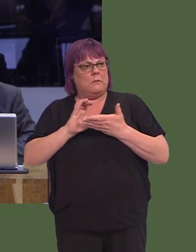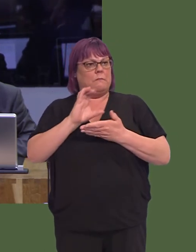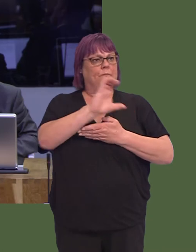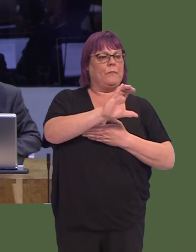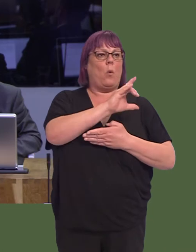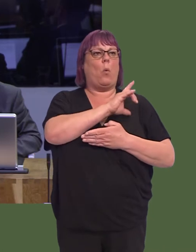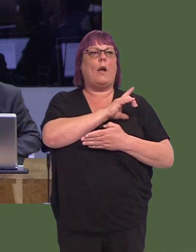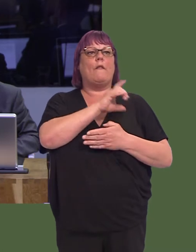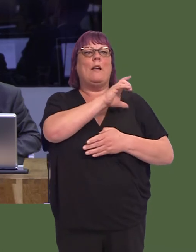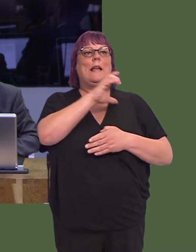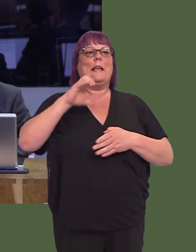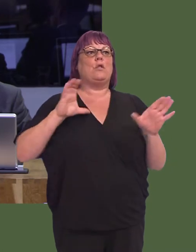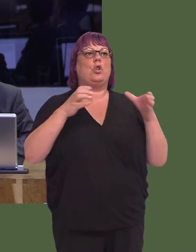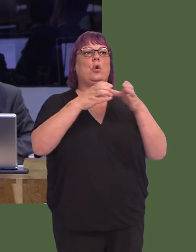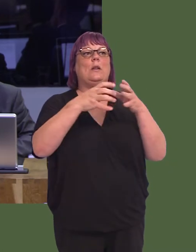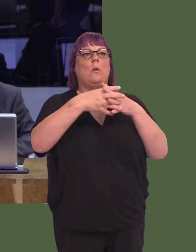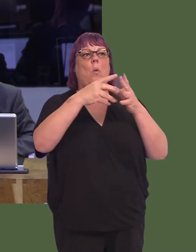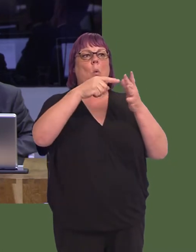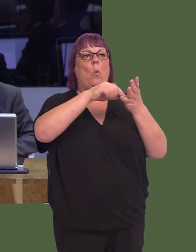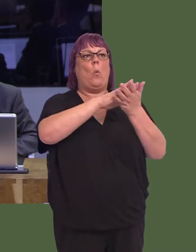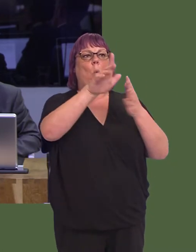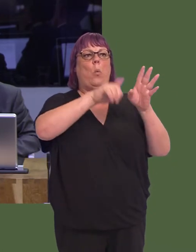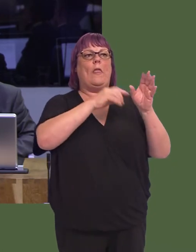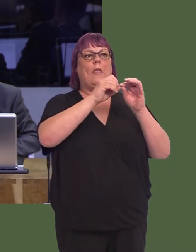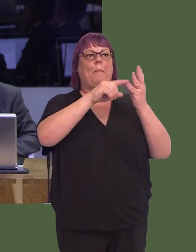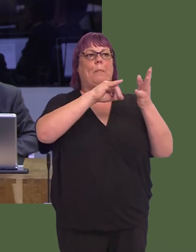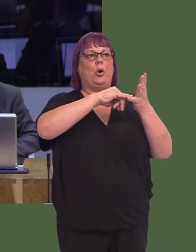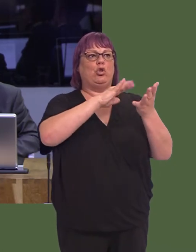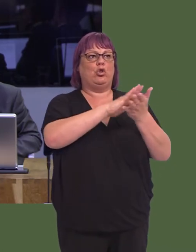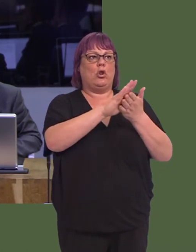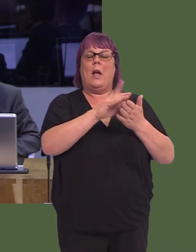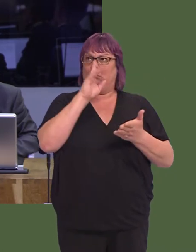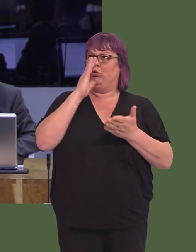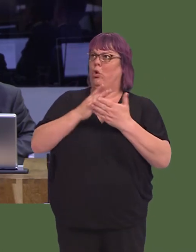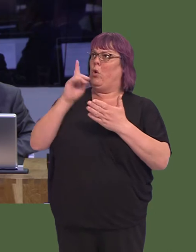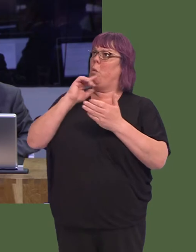in Withybush, and I'm sure you'll join me in a minute, First Minister, hopefully, in thanking her for her efforts.